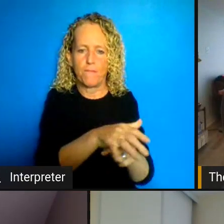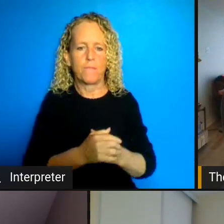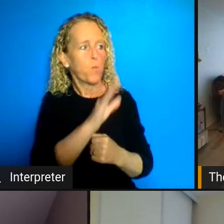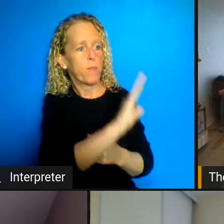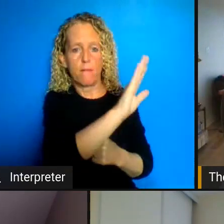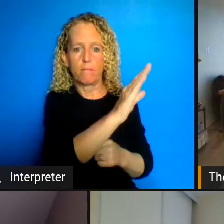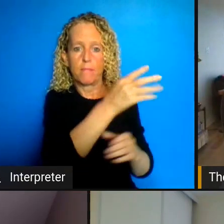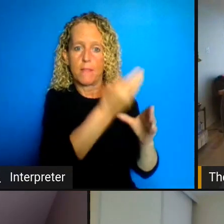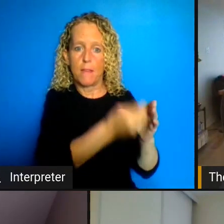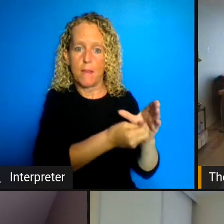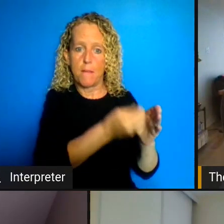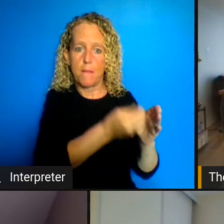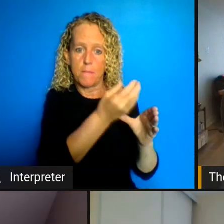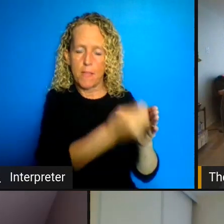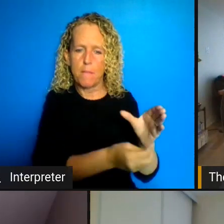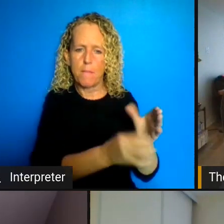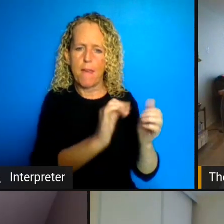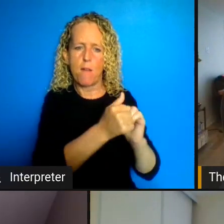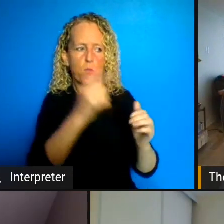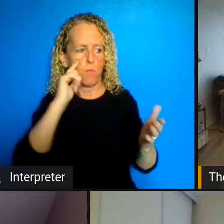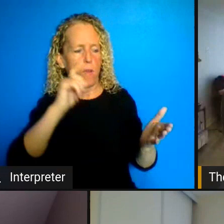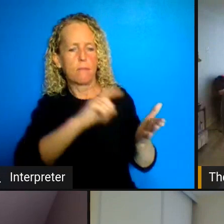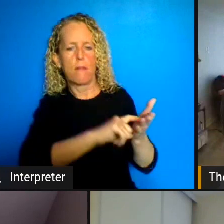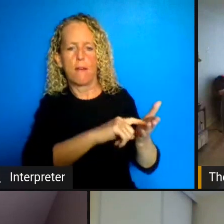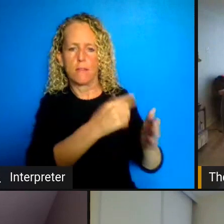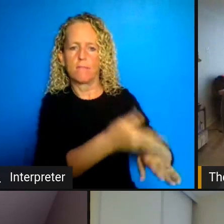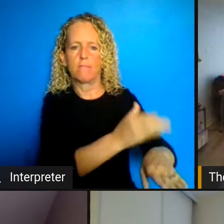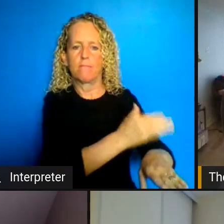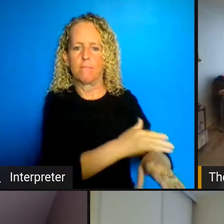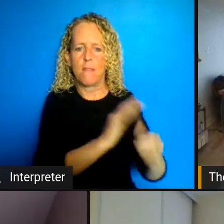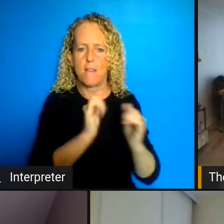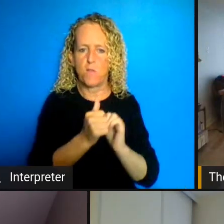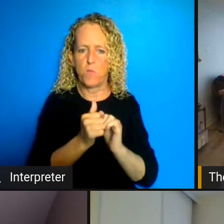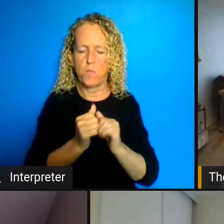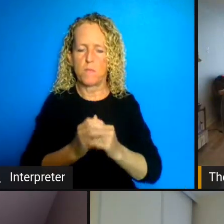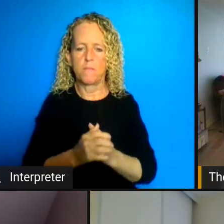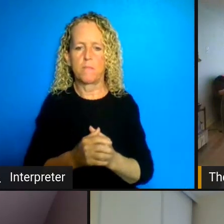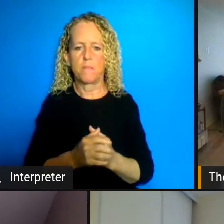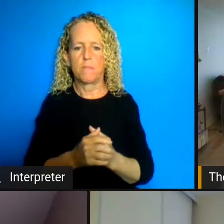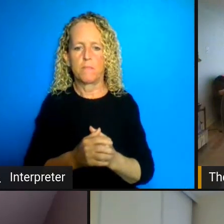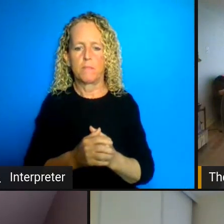them better but by the same token we really need to take a step back and very